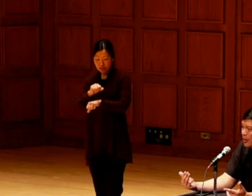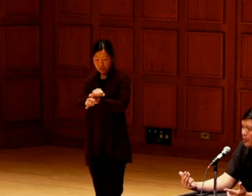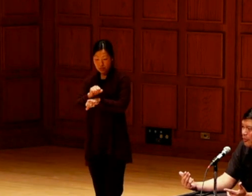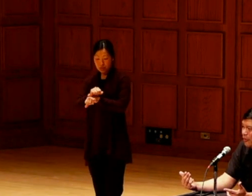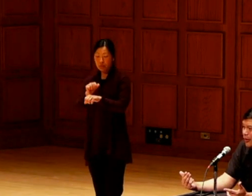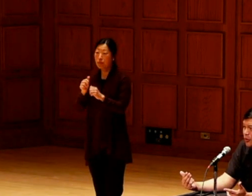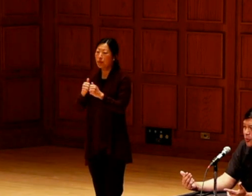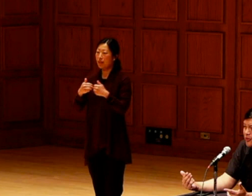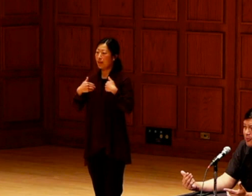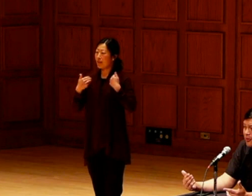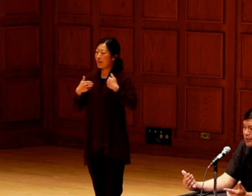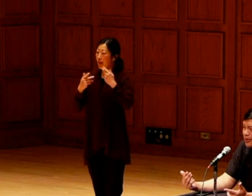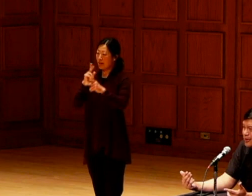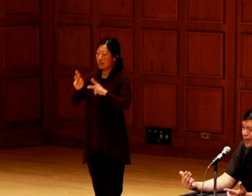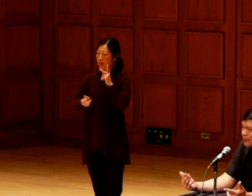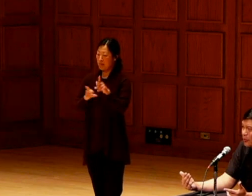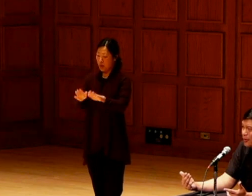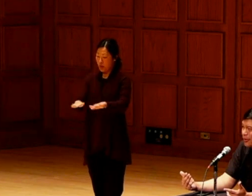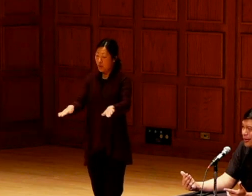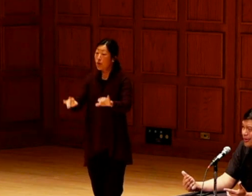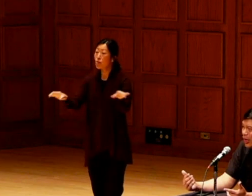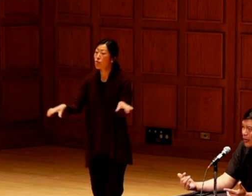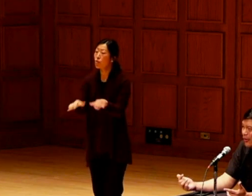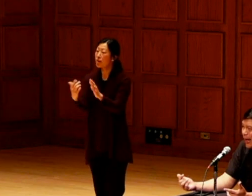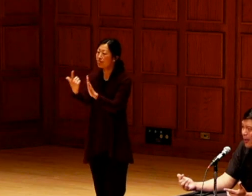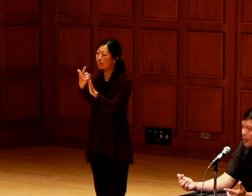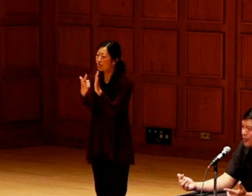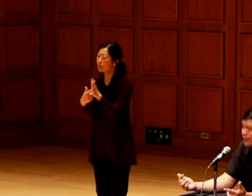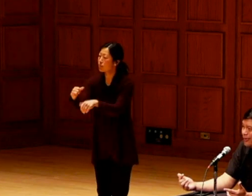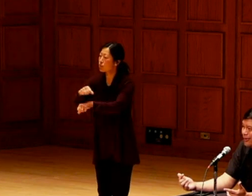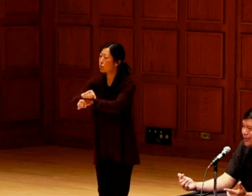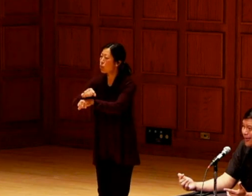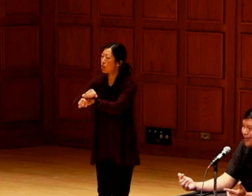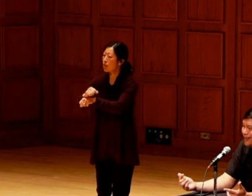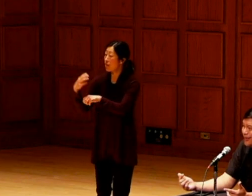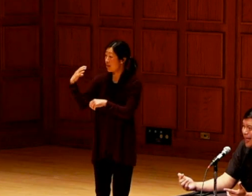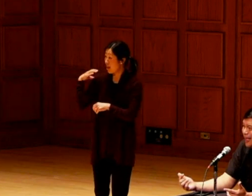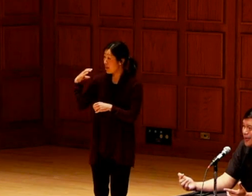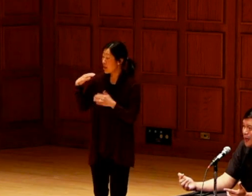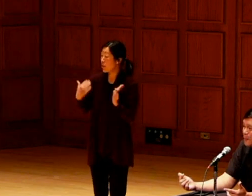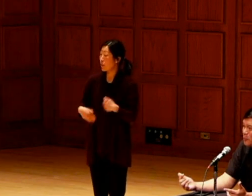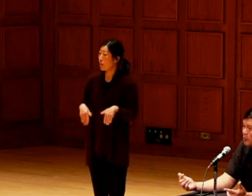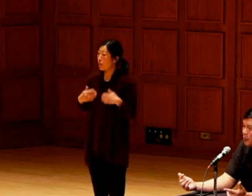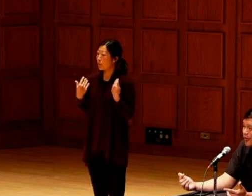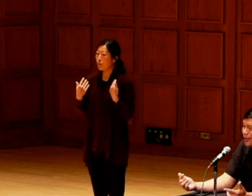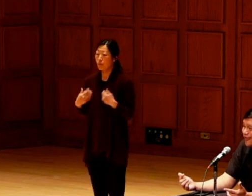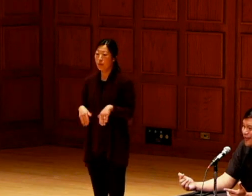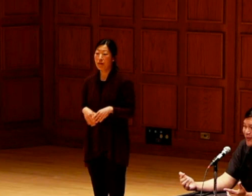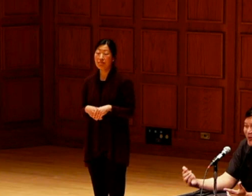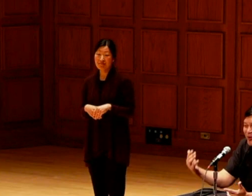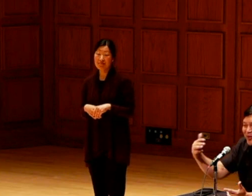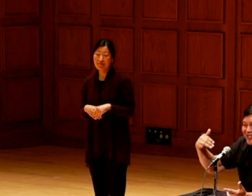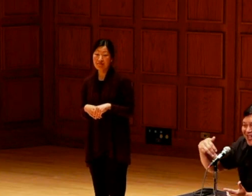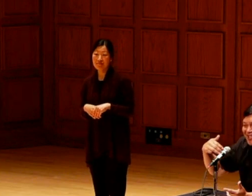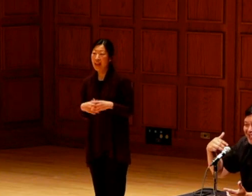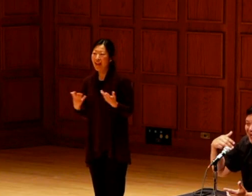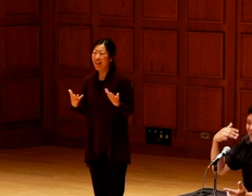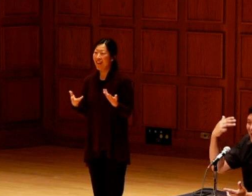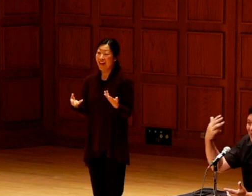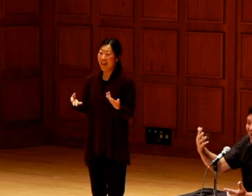with some of these young people that are doing some of the legislative work, down at the capital, and they are so excited to